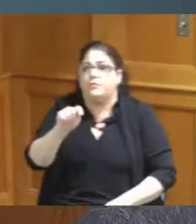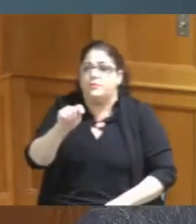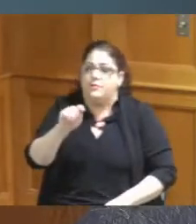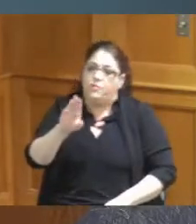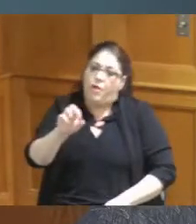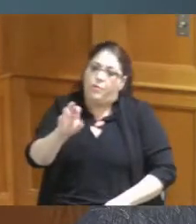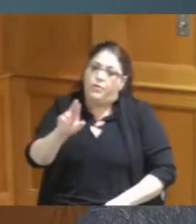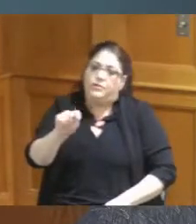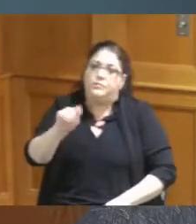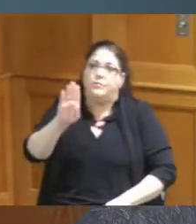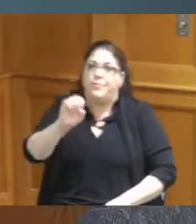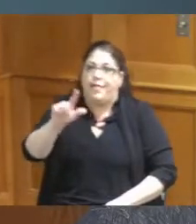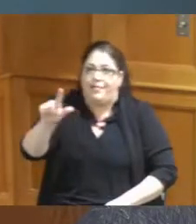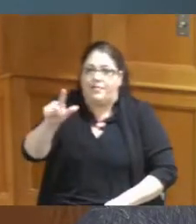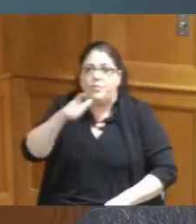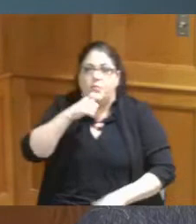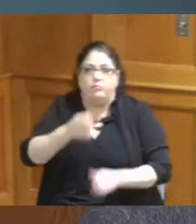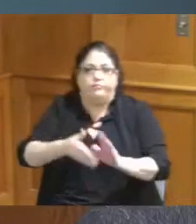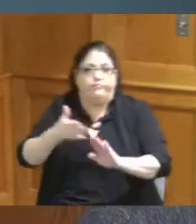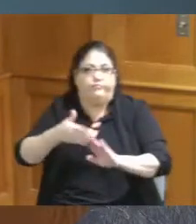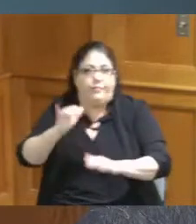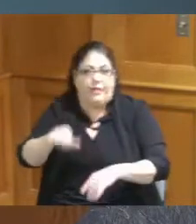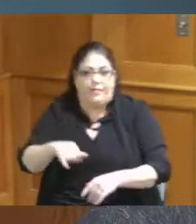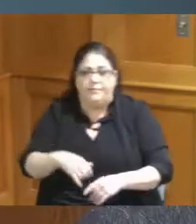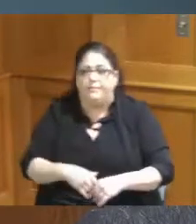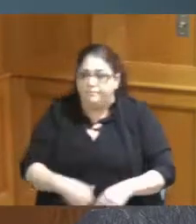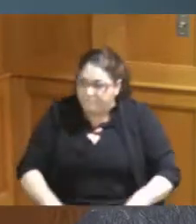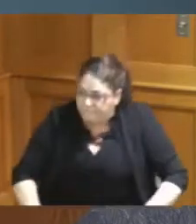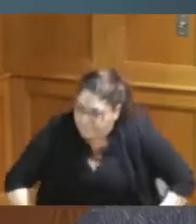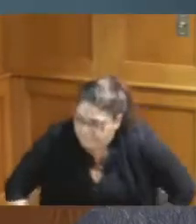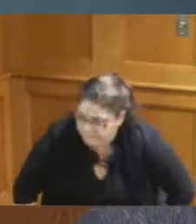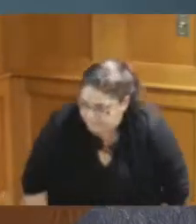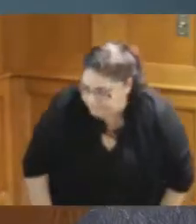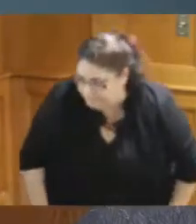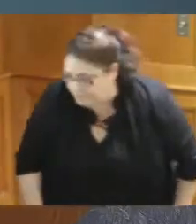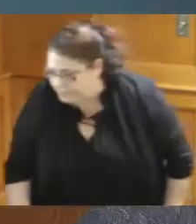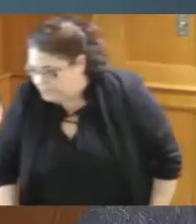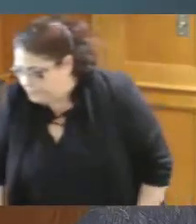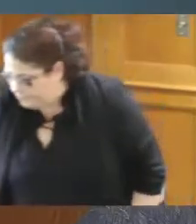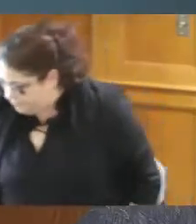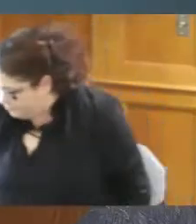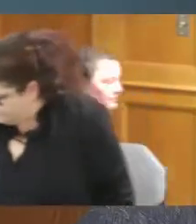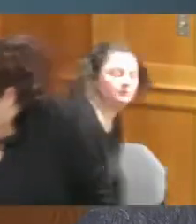that we also will be highlighting I was told by Bridget we'll be highlighting some of our